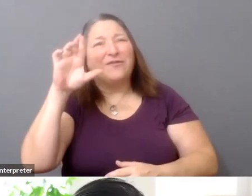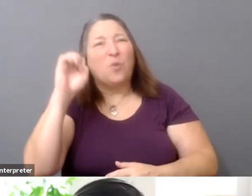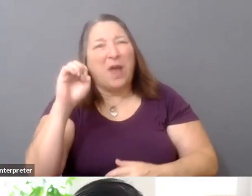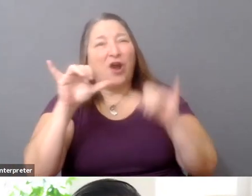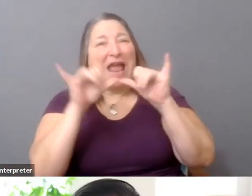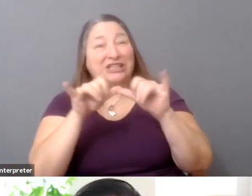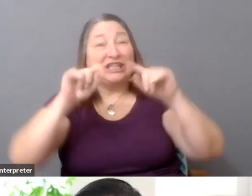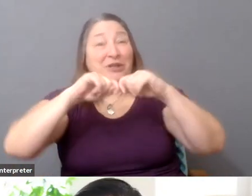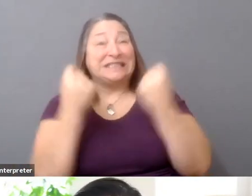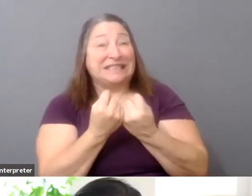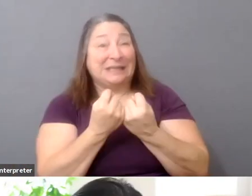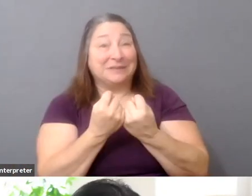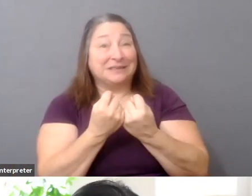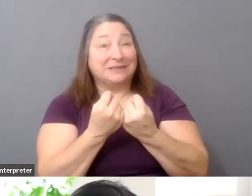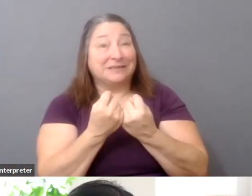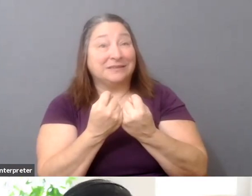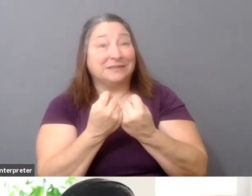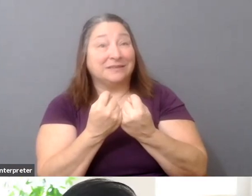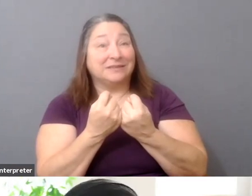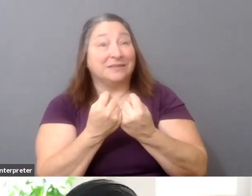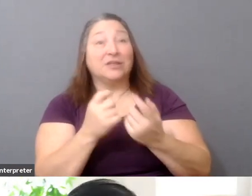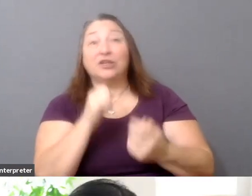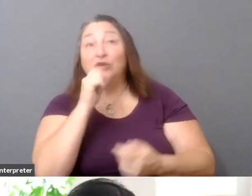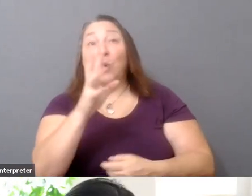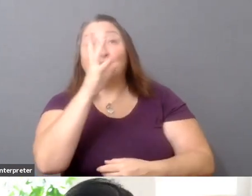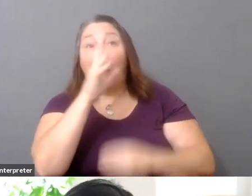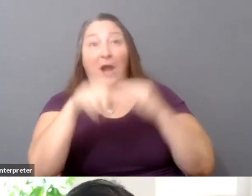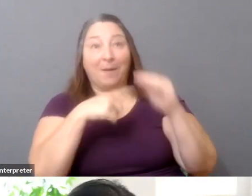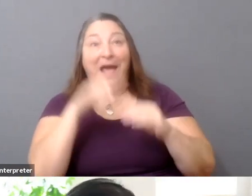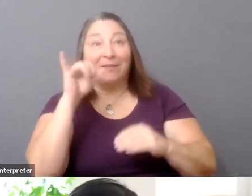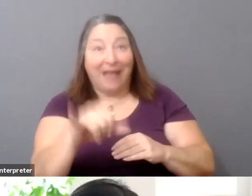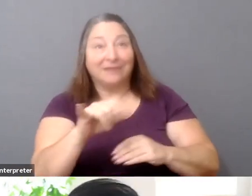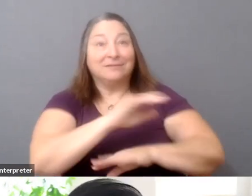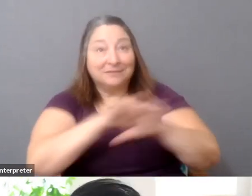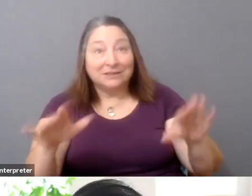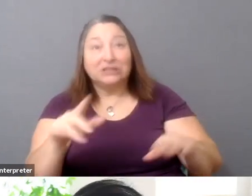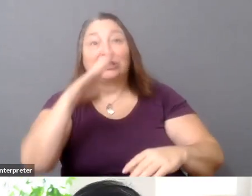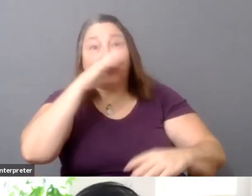It was something that, like, people just didn't talk about. You don't talk about it publicly, and, like, no one's like zip, zip, zip, zip.